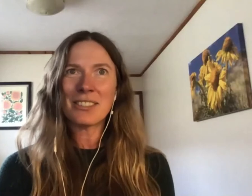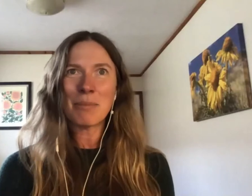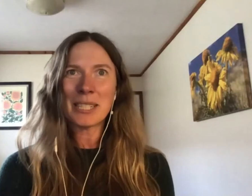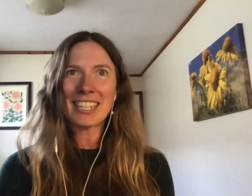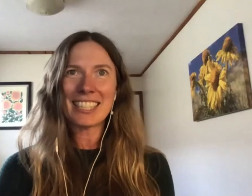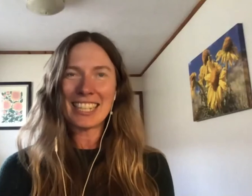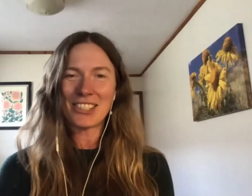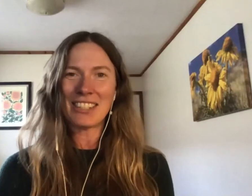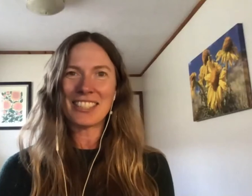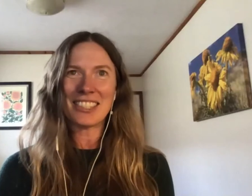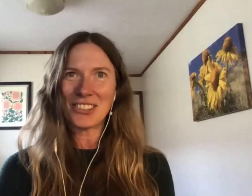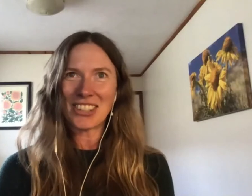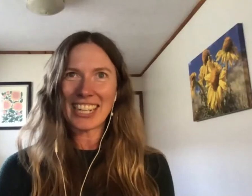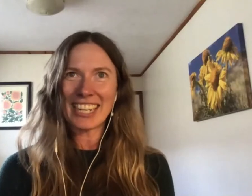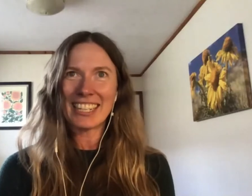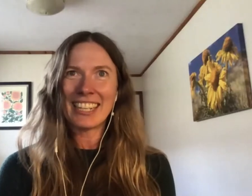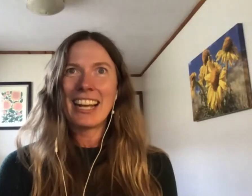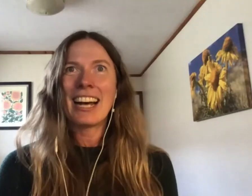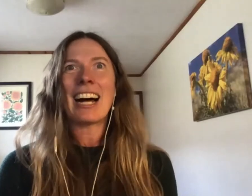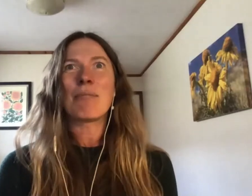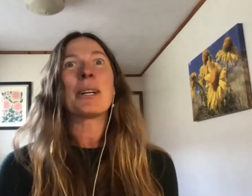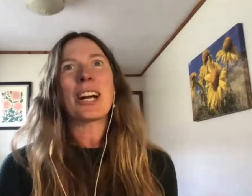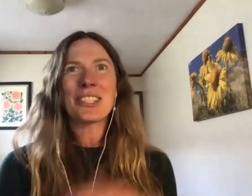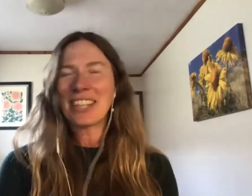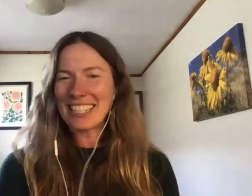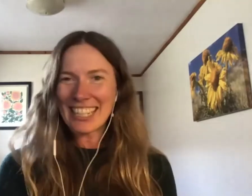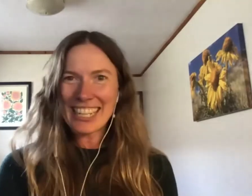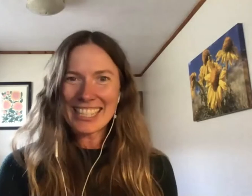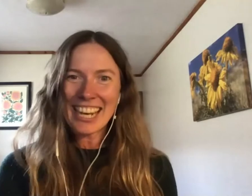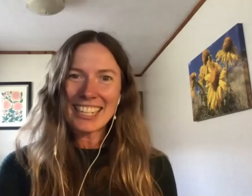and protects the nature of Central Oregon. I'll put our donation link in the chat in